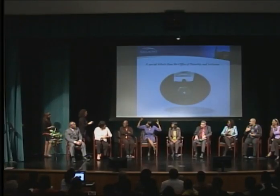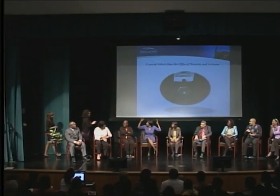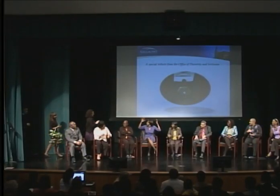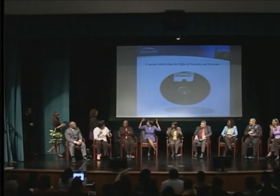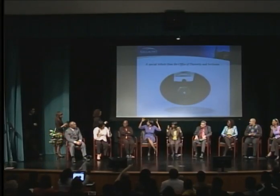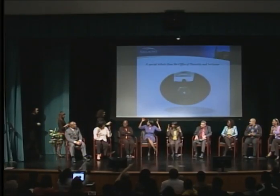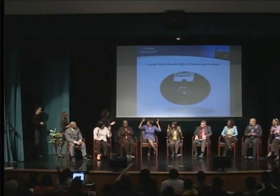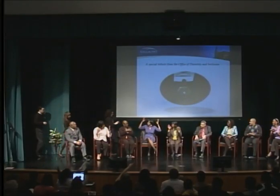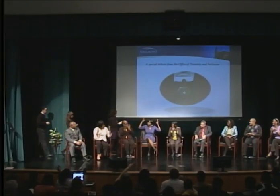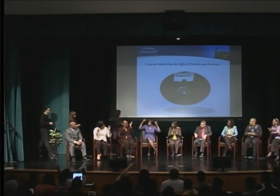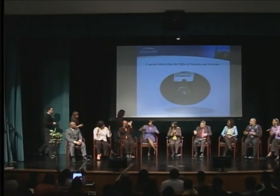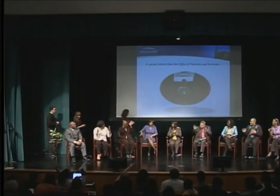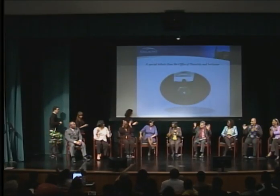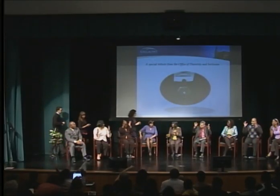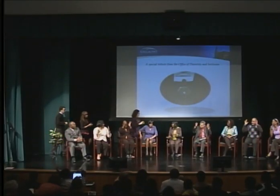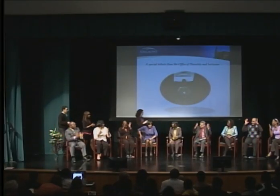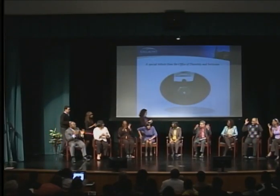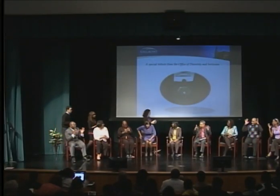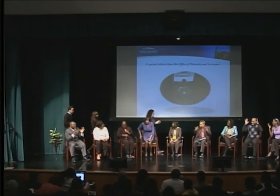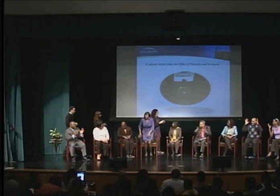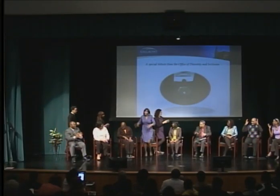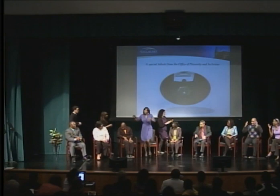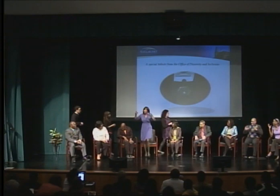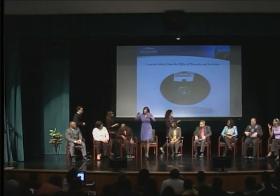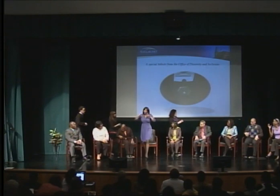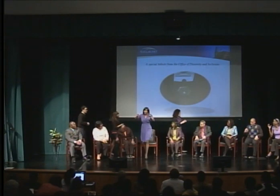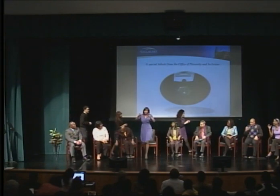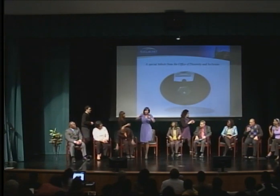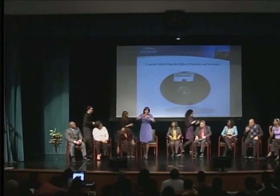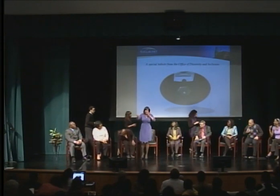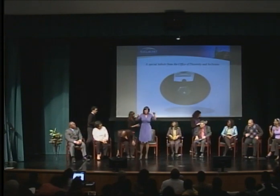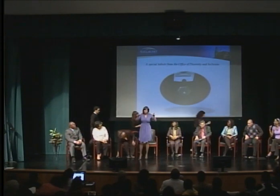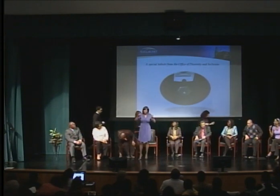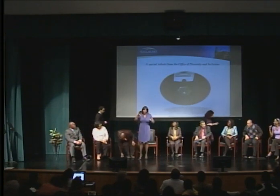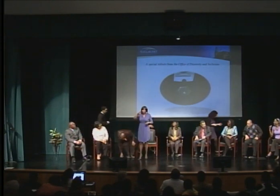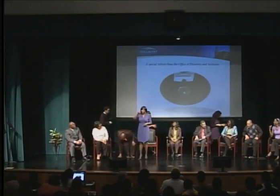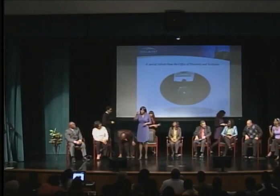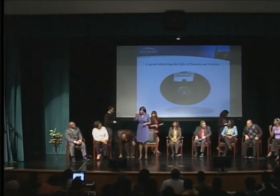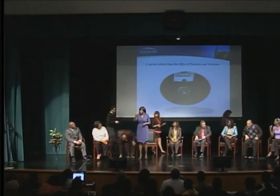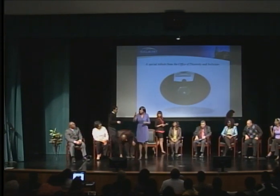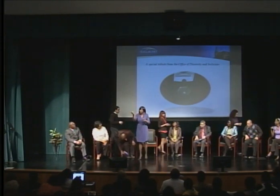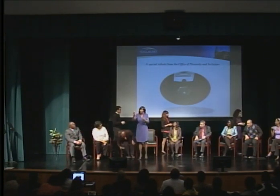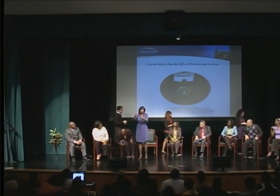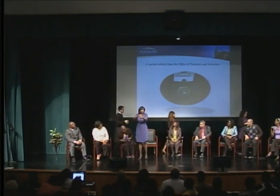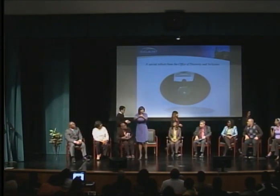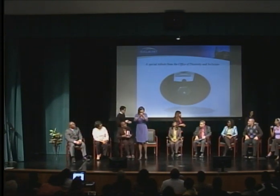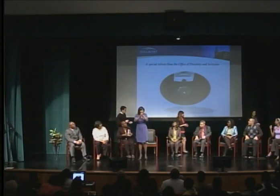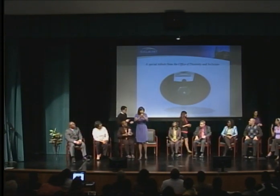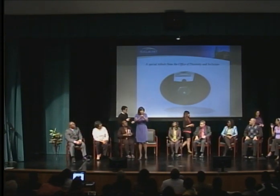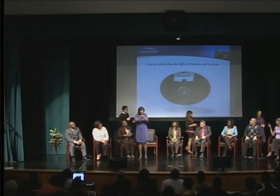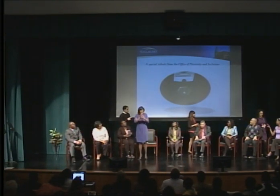I would like to congratulate our students who did an outstanding job. Our students did an amazing job.